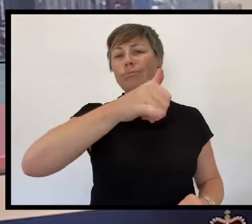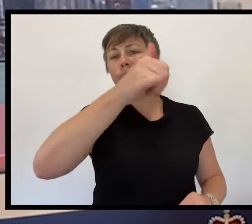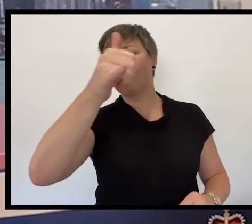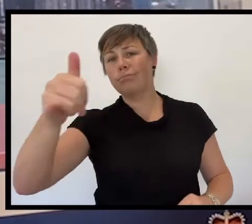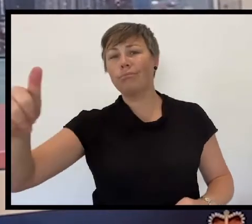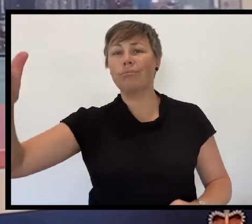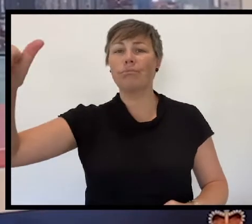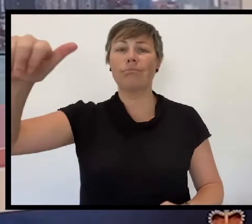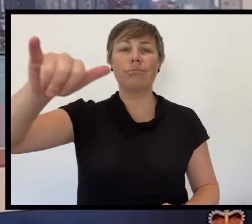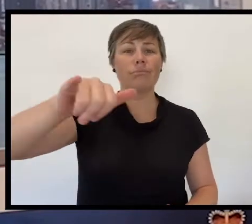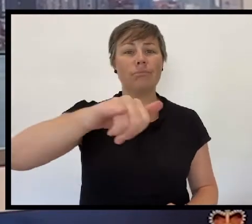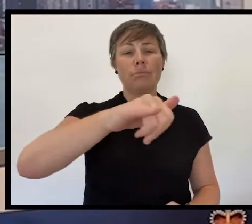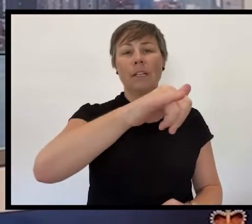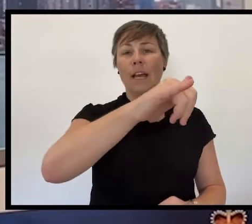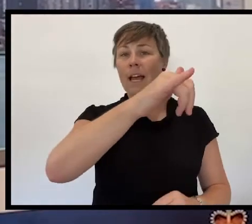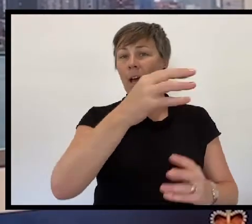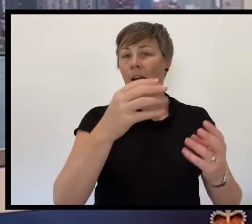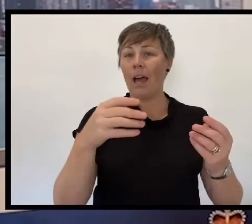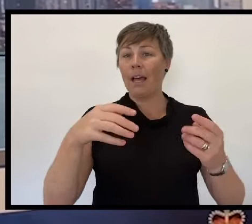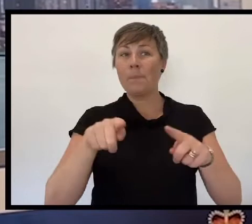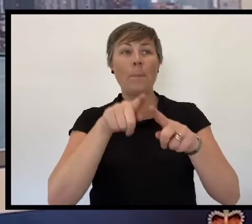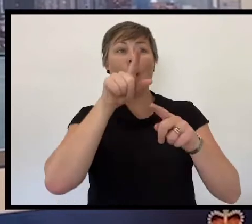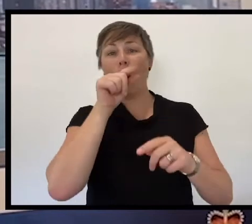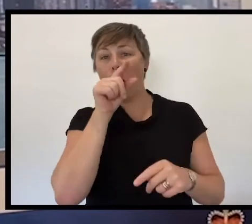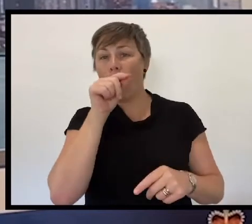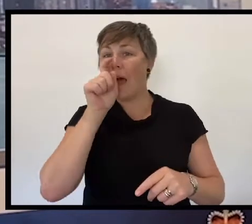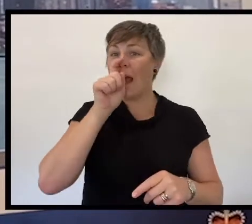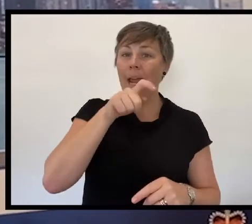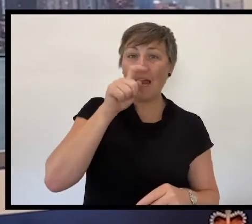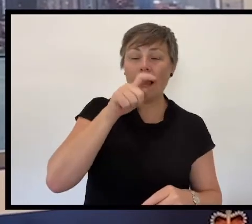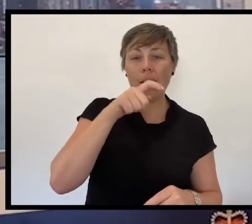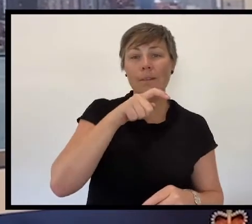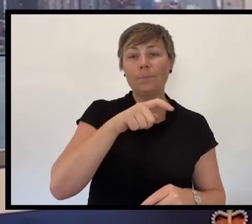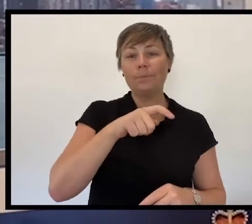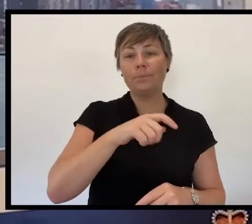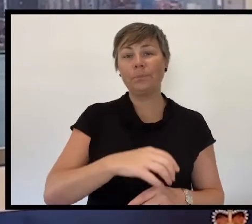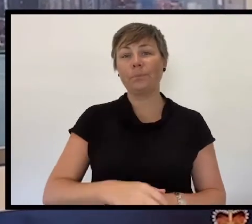Where never lark, or ever eagle flew – And, while with silent, lifting mind I’ve trod